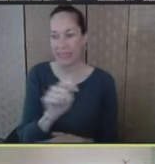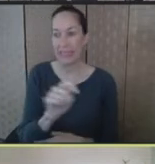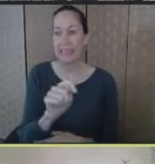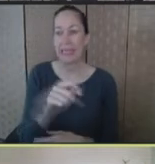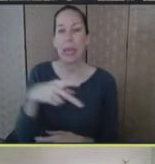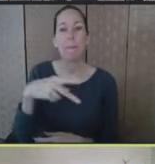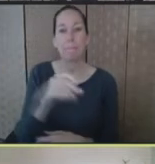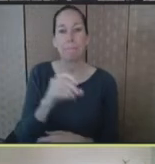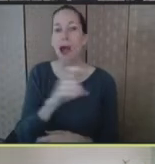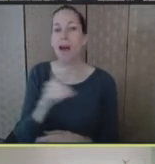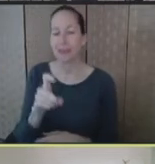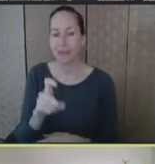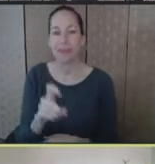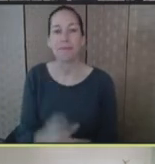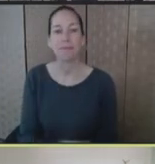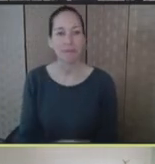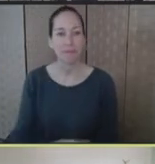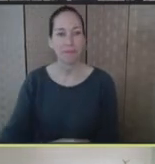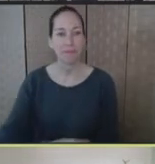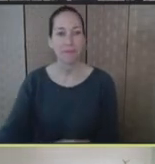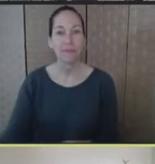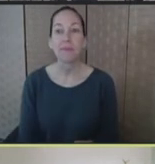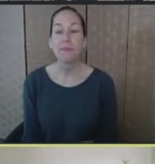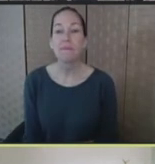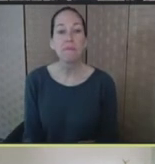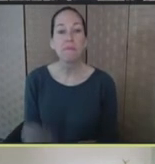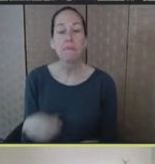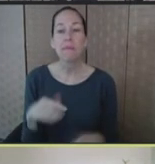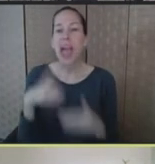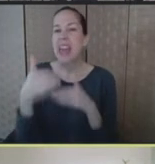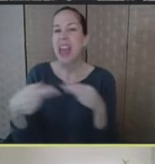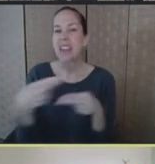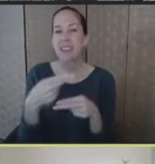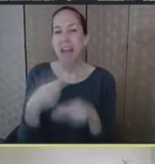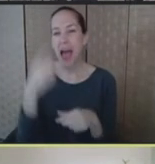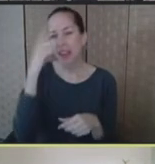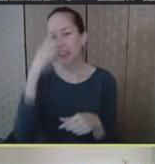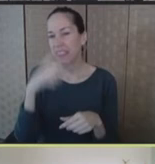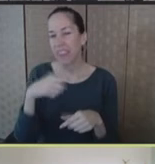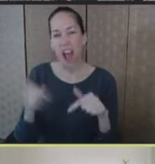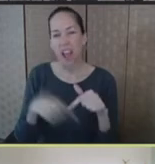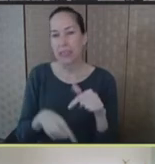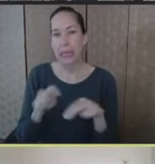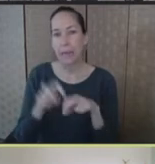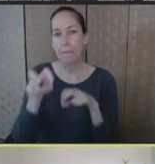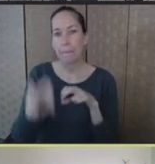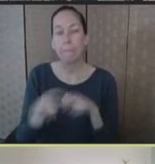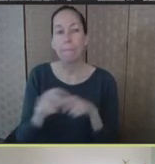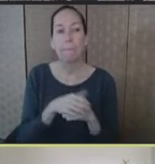Actually, I think we can skip this side, in the interest of time. And this one, as Dr. Carter,